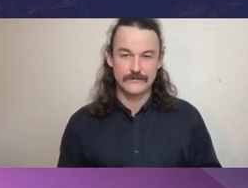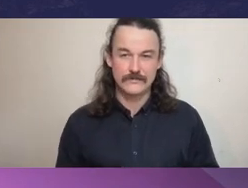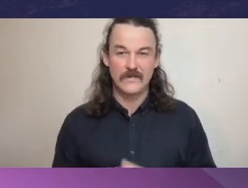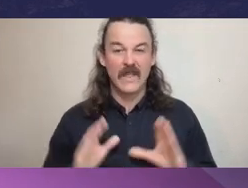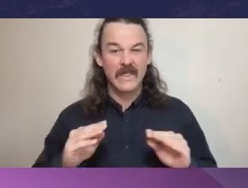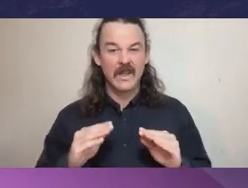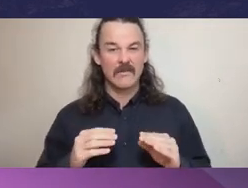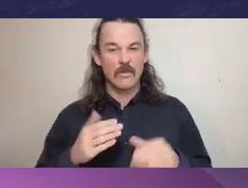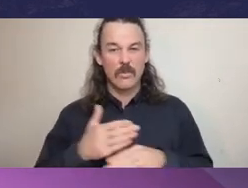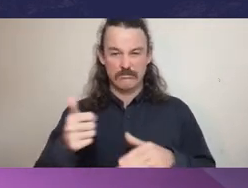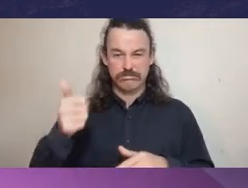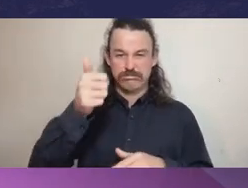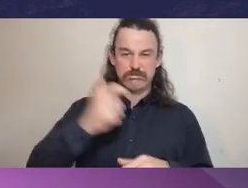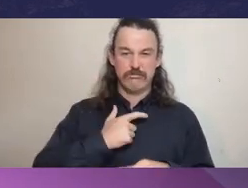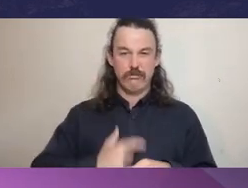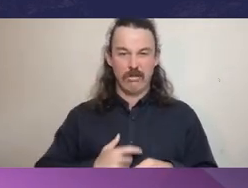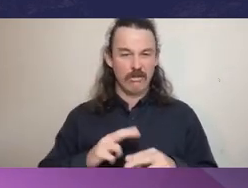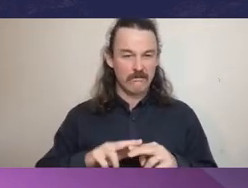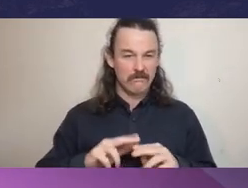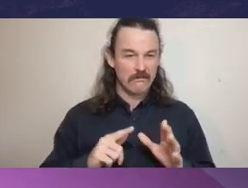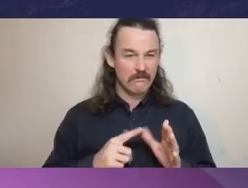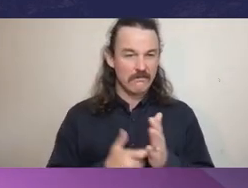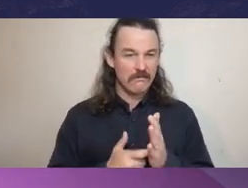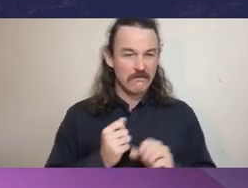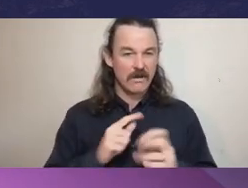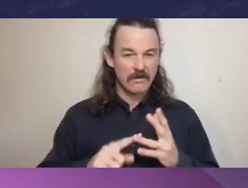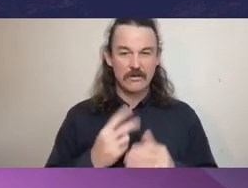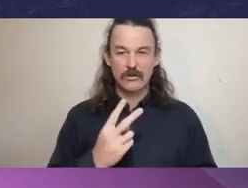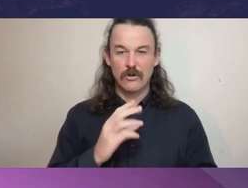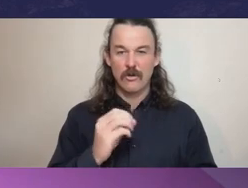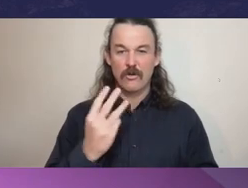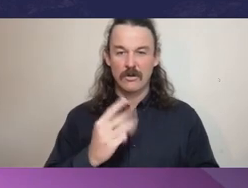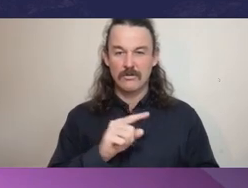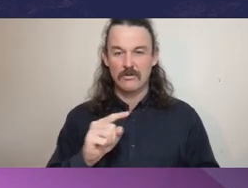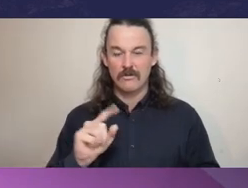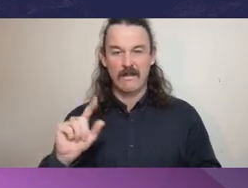from 2013 to 2011 as the Assistant Auditor General Performance Audit